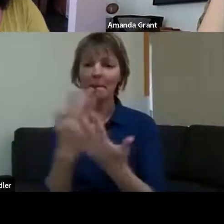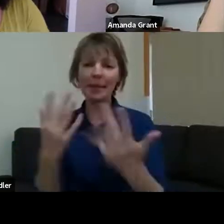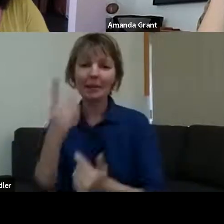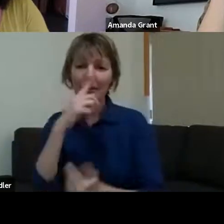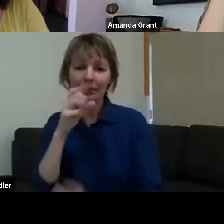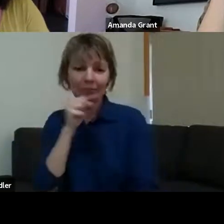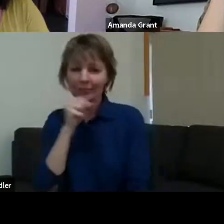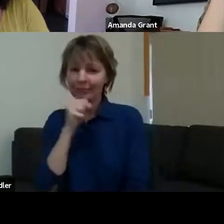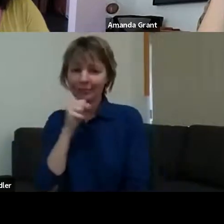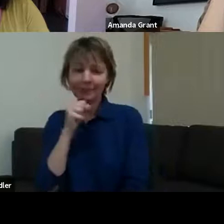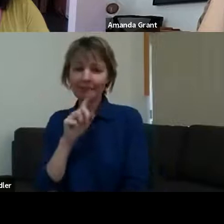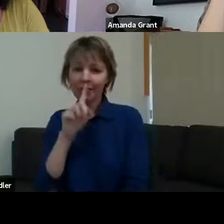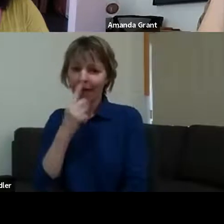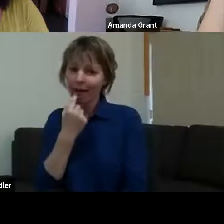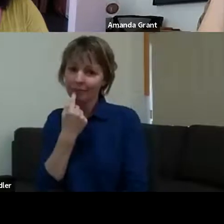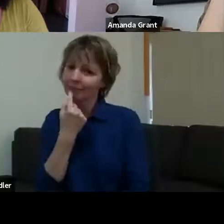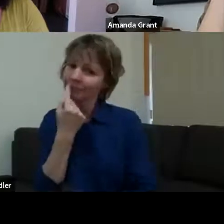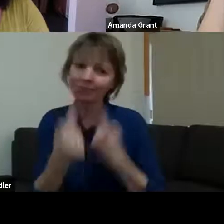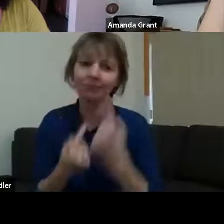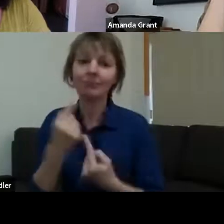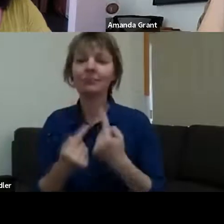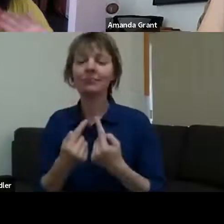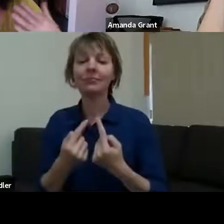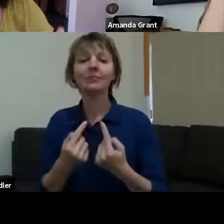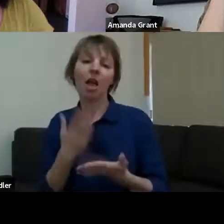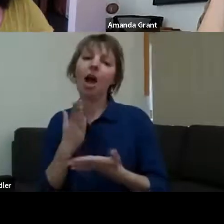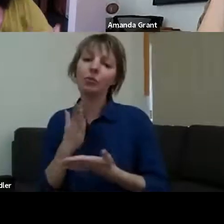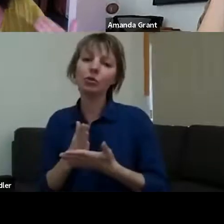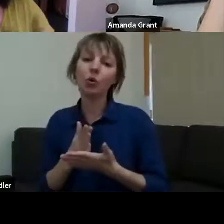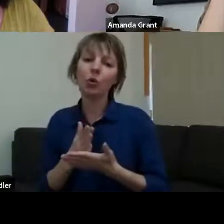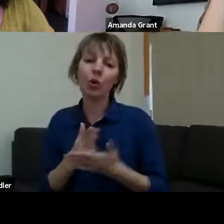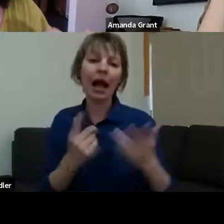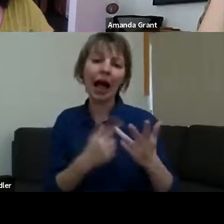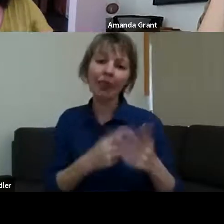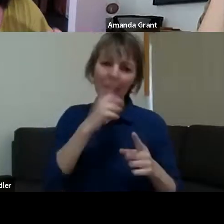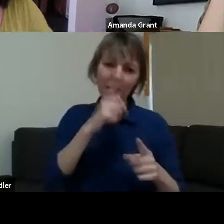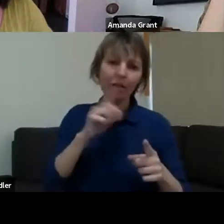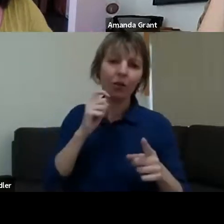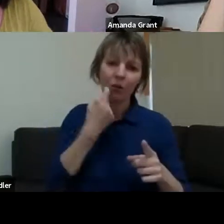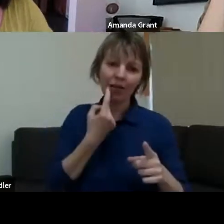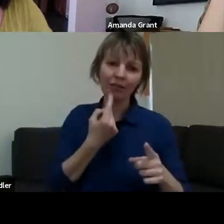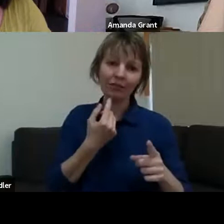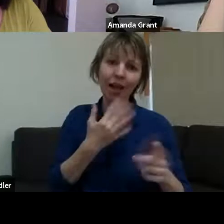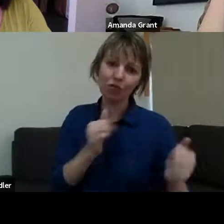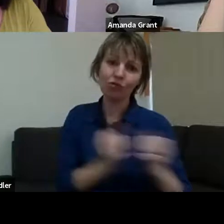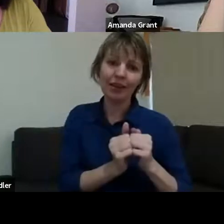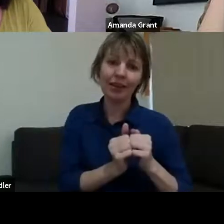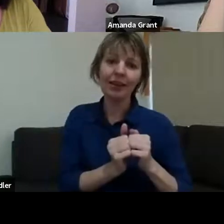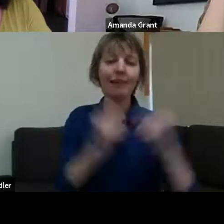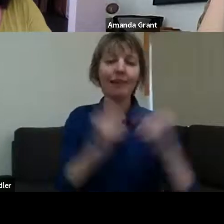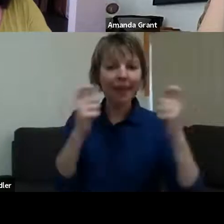and Mahony will be able toploid insight into those anniversaries - as people are recovering, people recover in different ways. So the